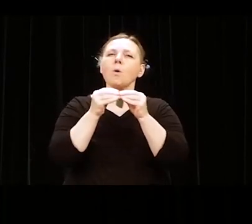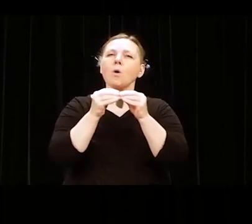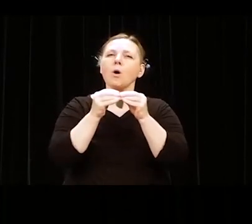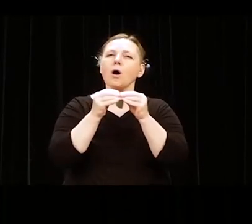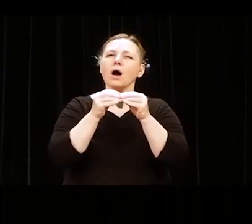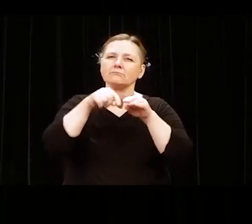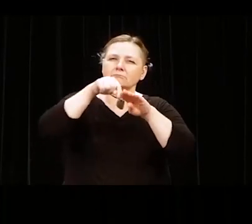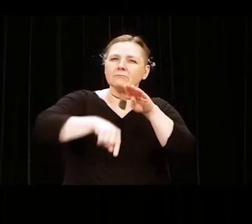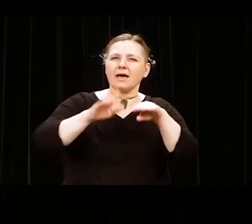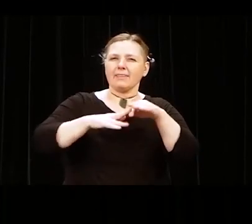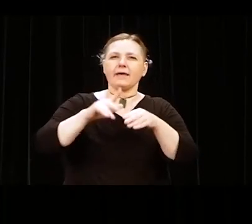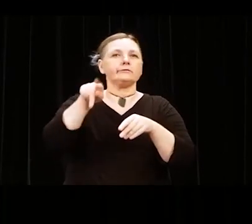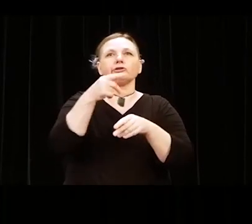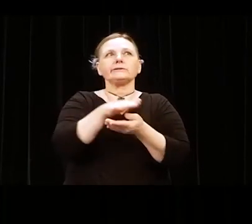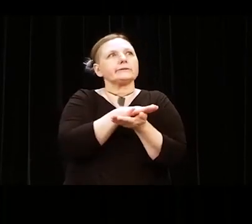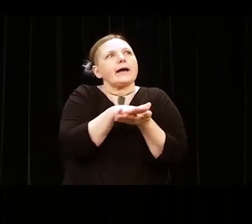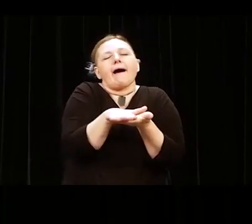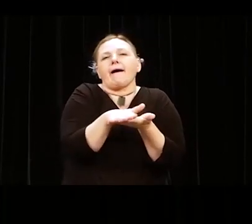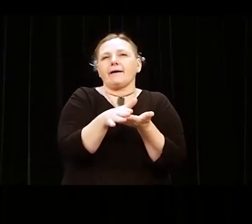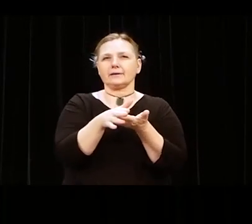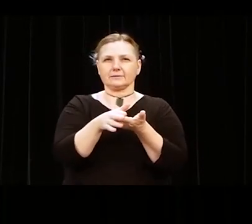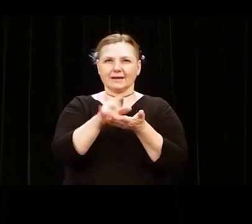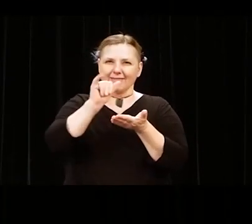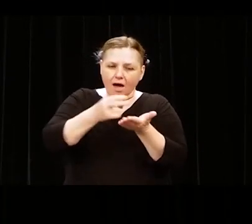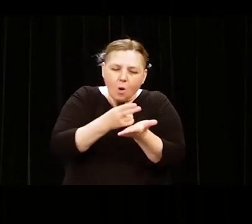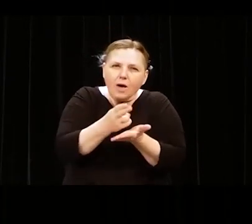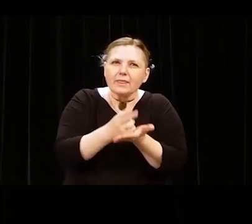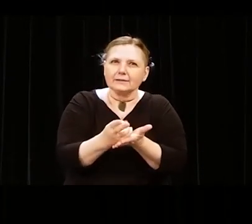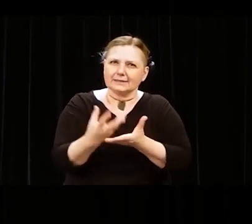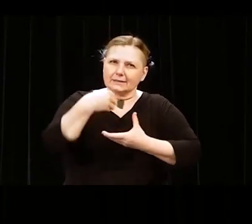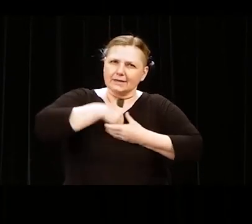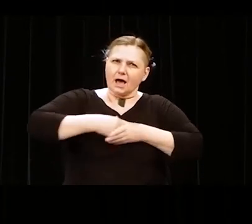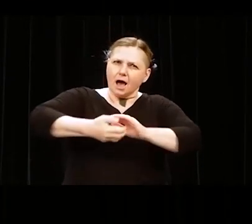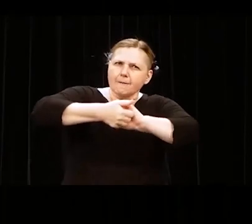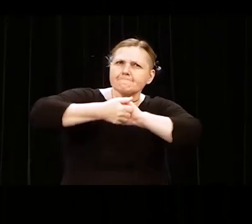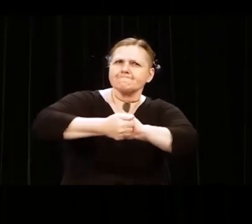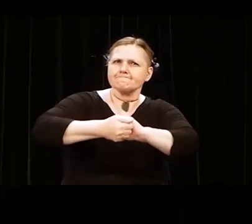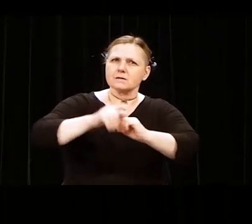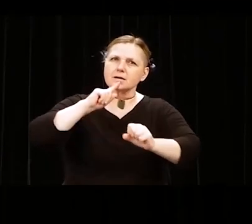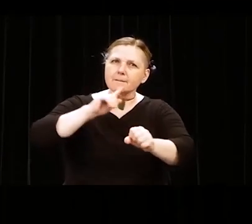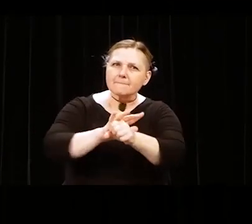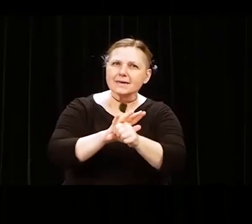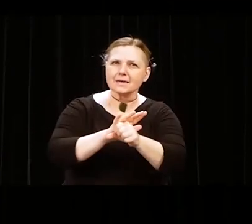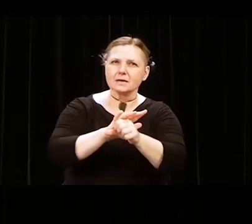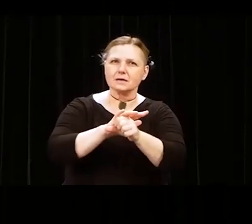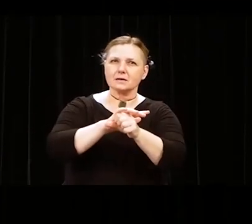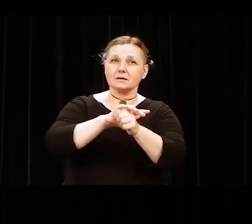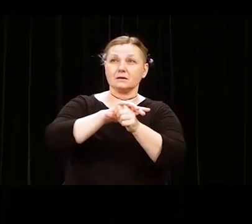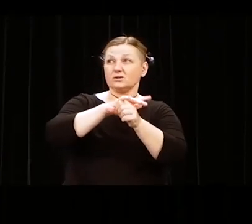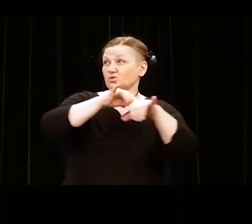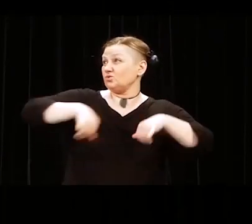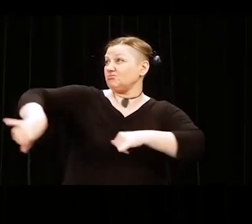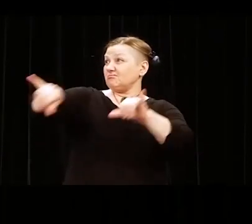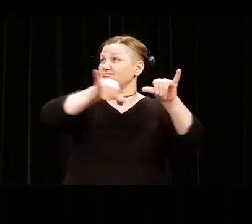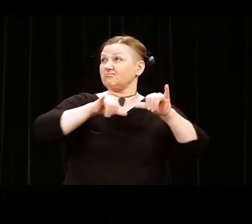Robotic kindness is meaningless without honest and authentic solidarity and commitment to the common good and social change.